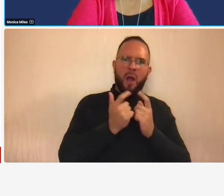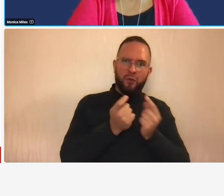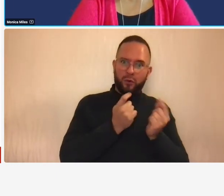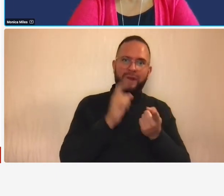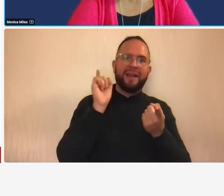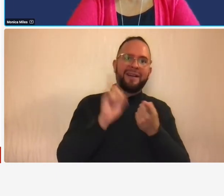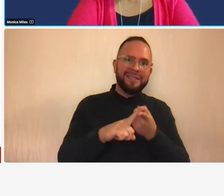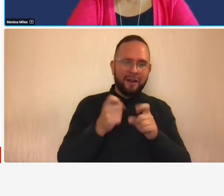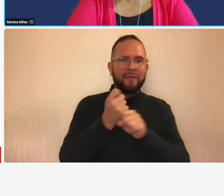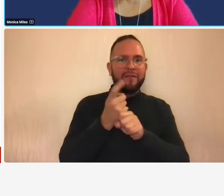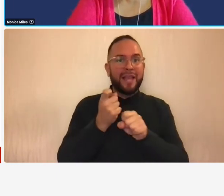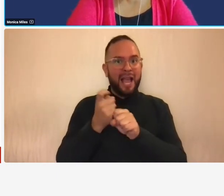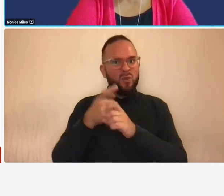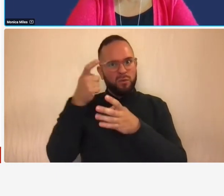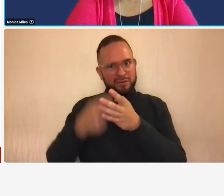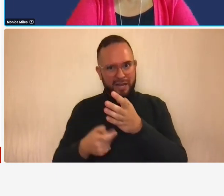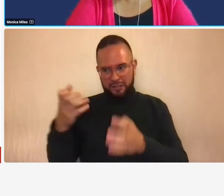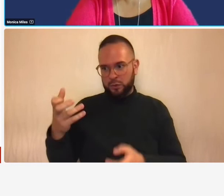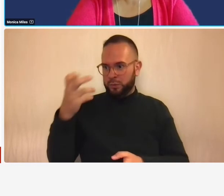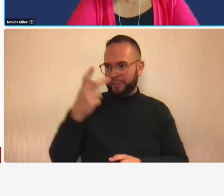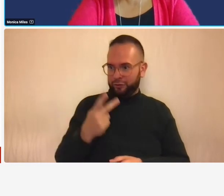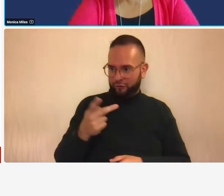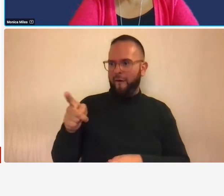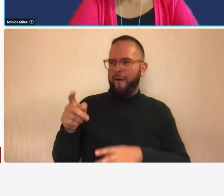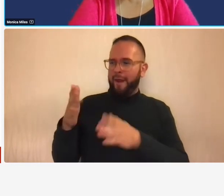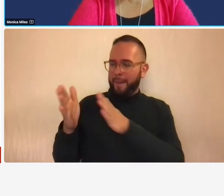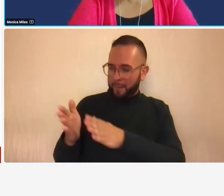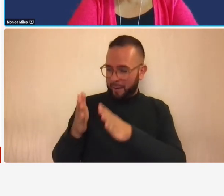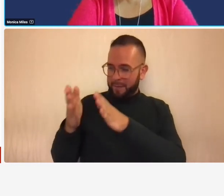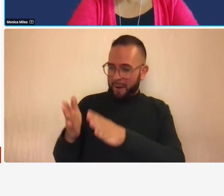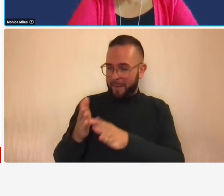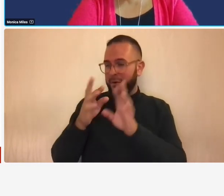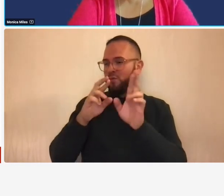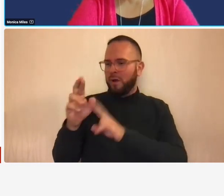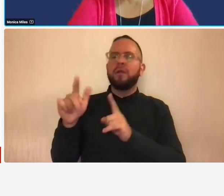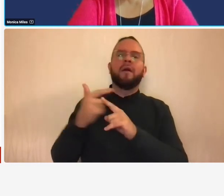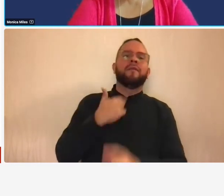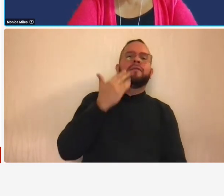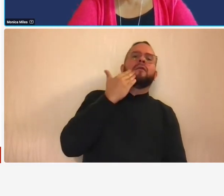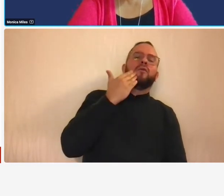are prepared by their tax accountants so that's something that is um not acceptable when you're